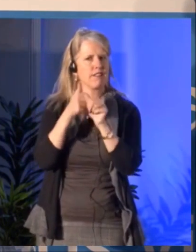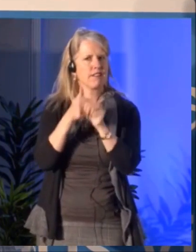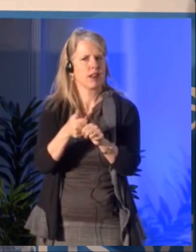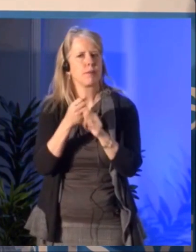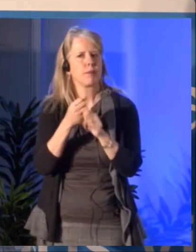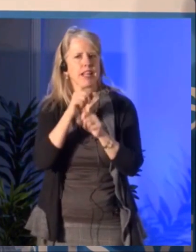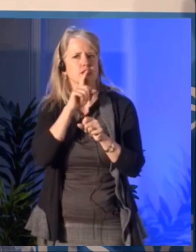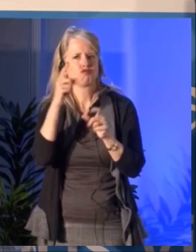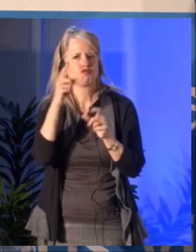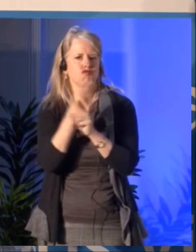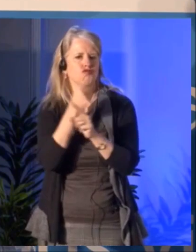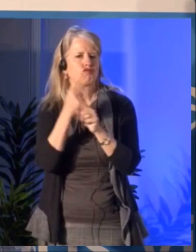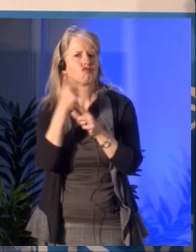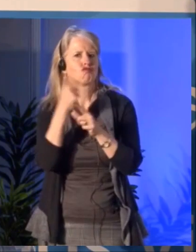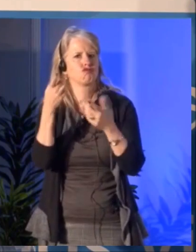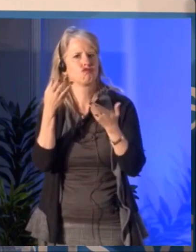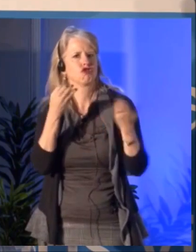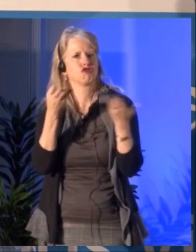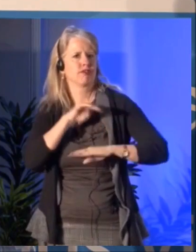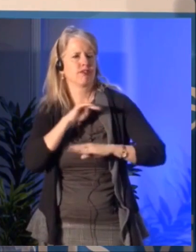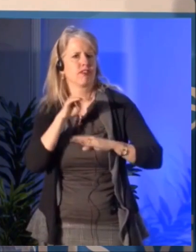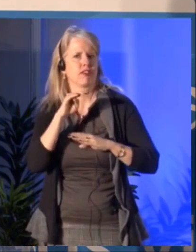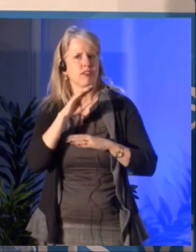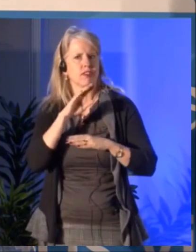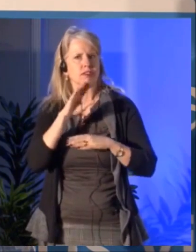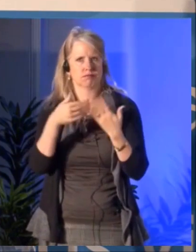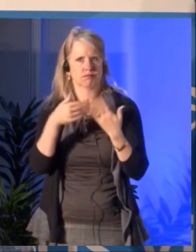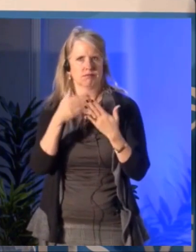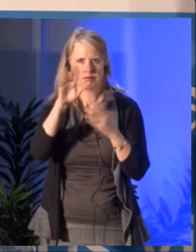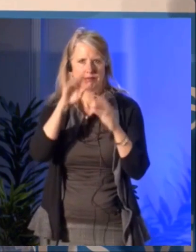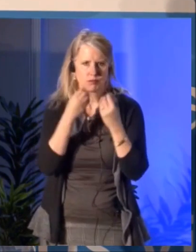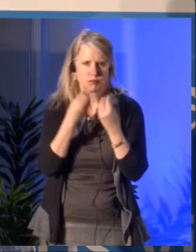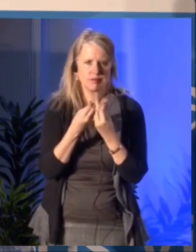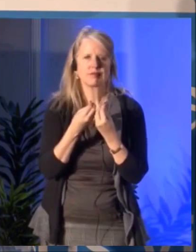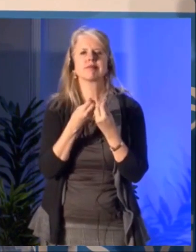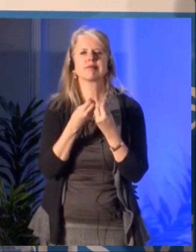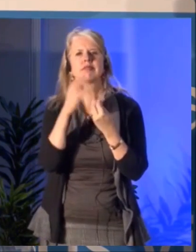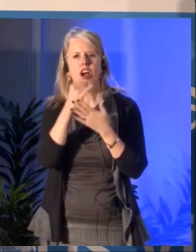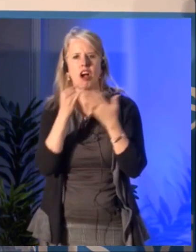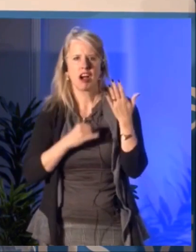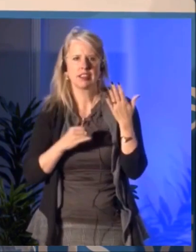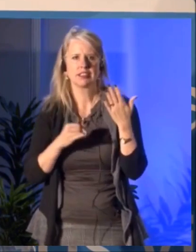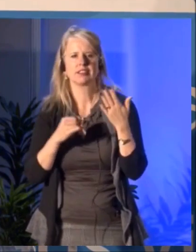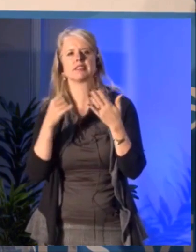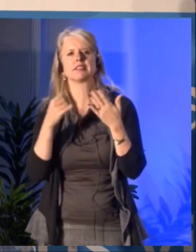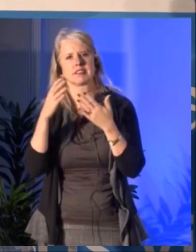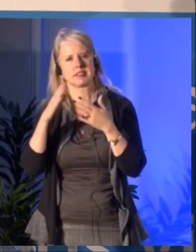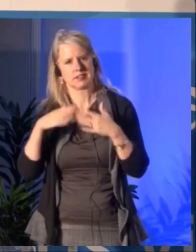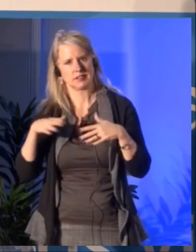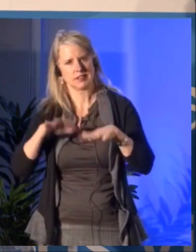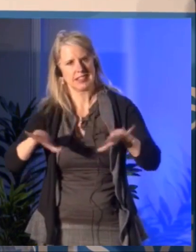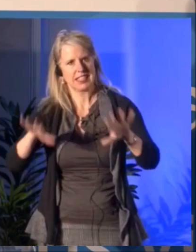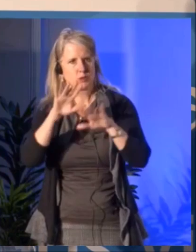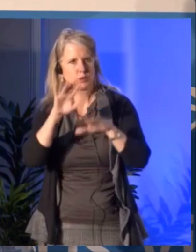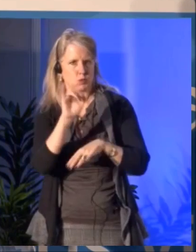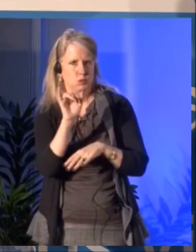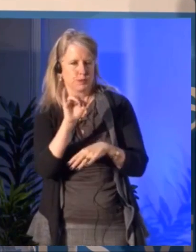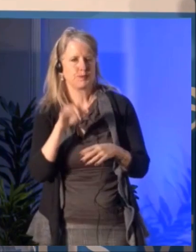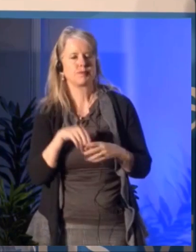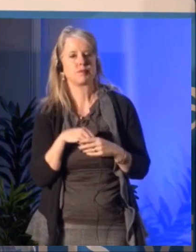on our mind right now this questions of youth, this questions of renewal of the arts sector, this questions